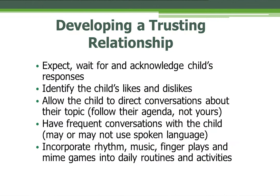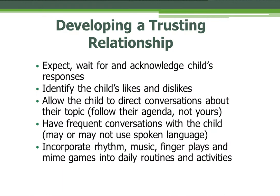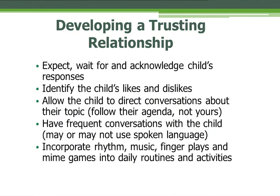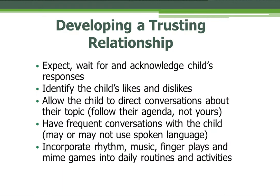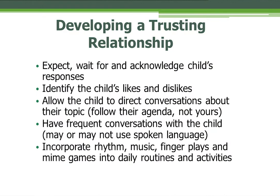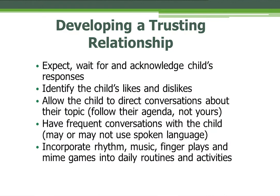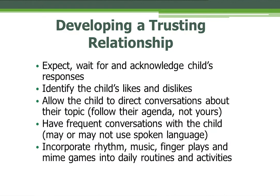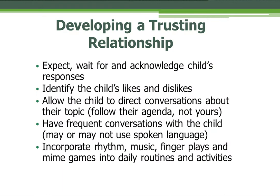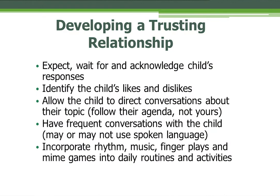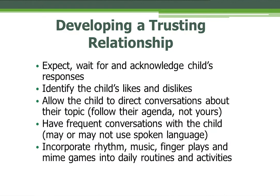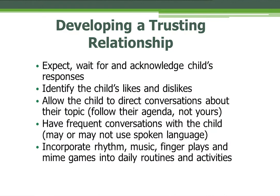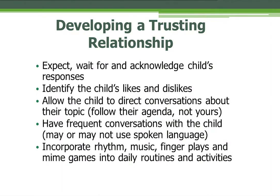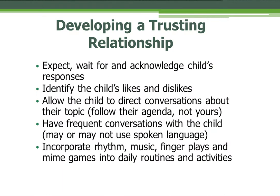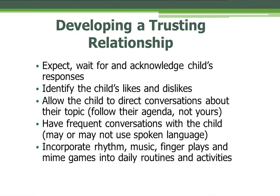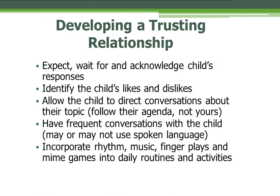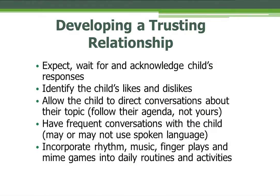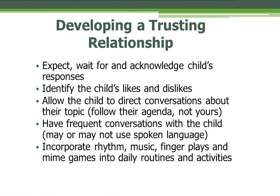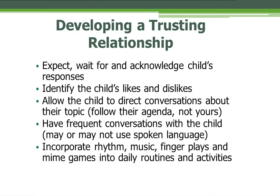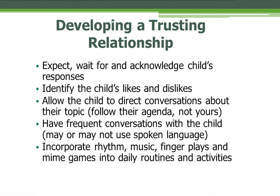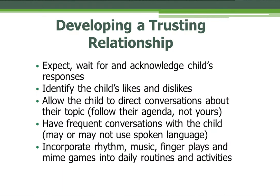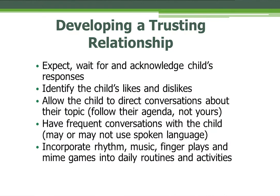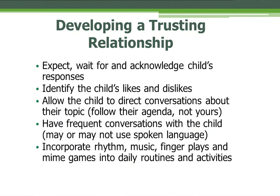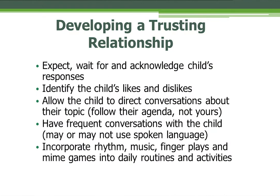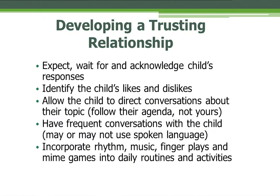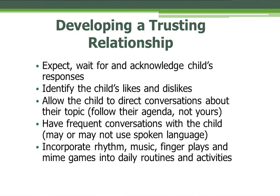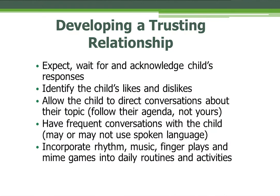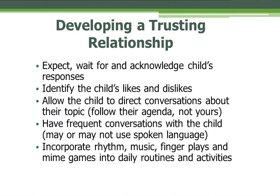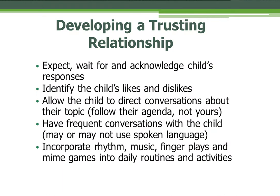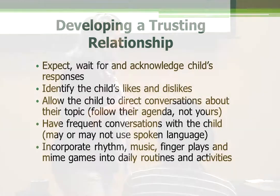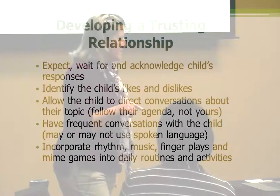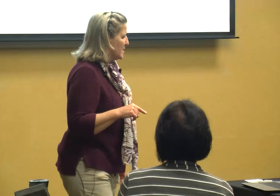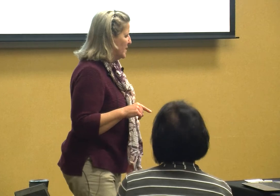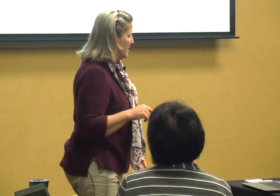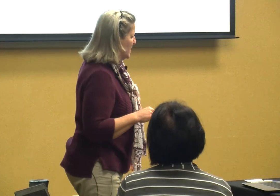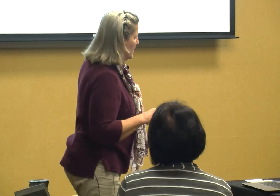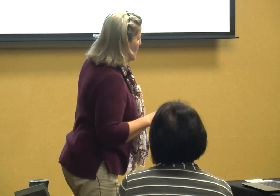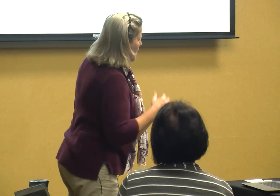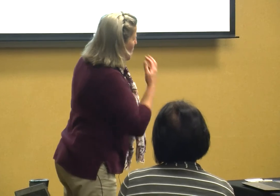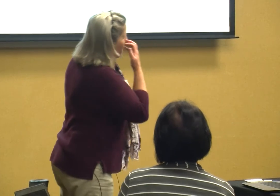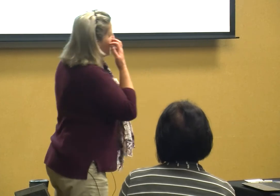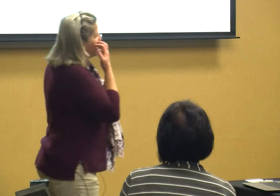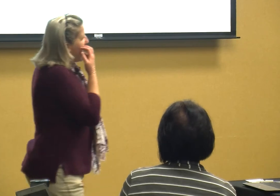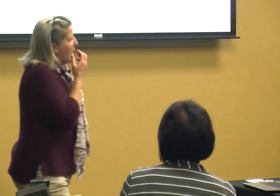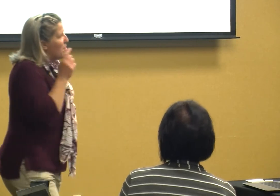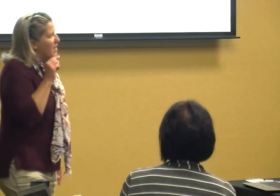the child's likes and dislikes and we'll get to that in a few minutes we're gonna allow them